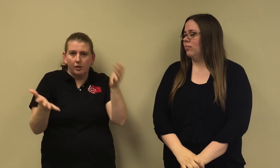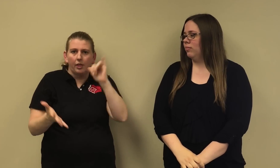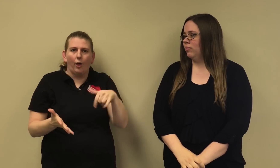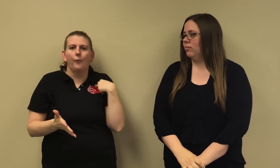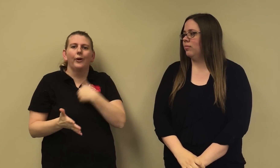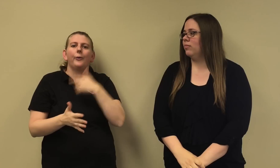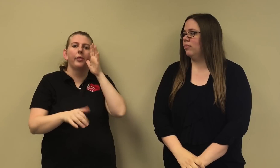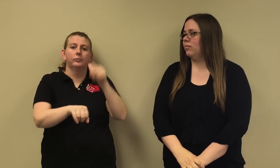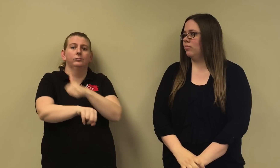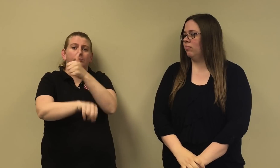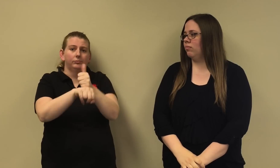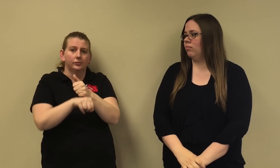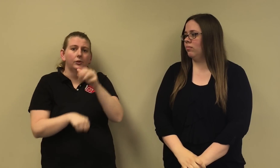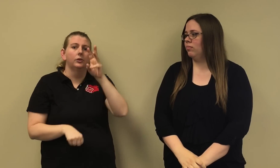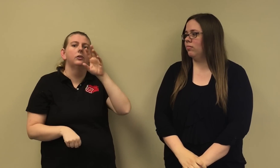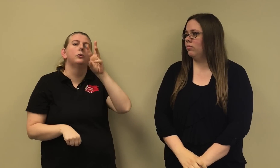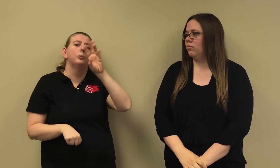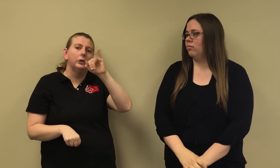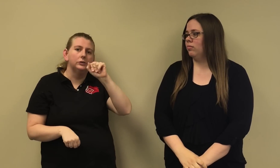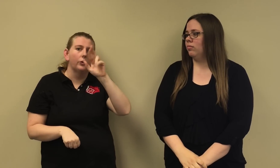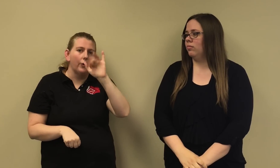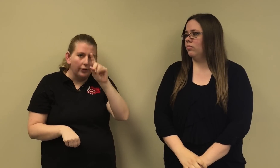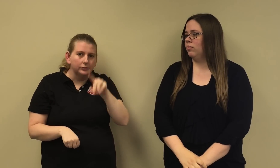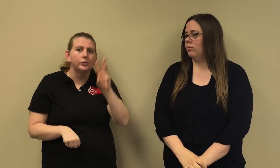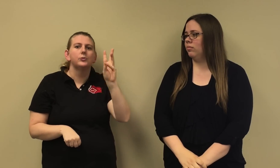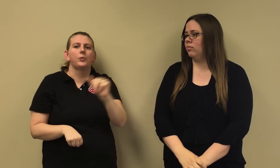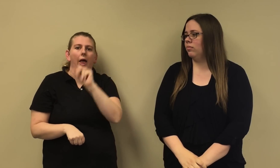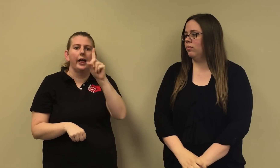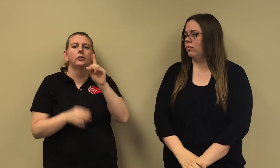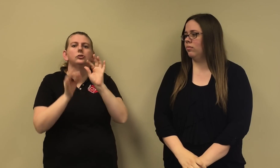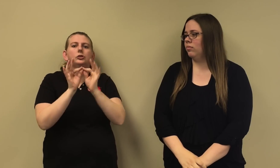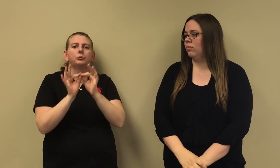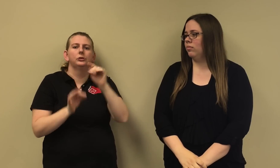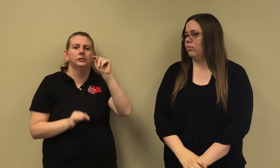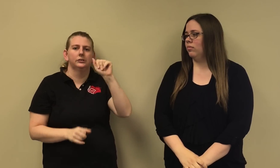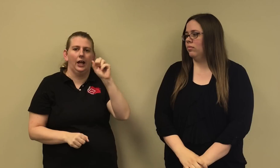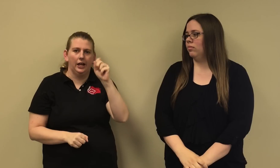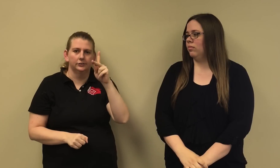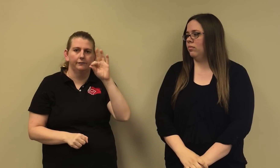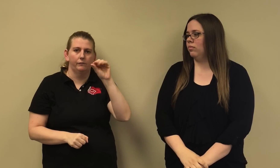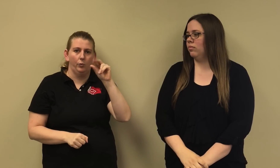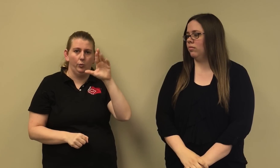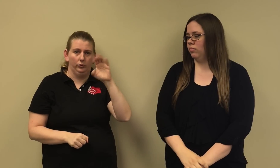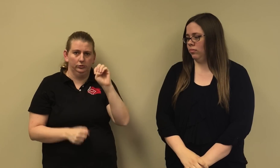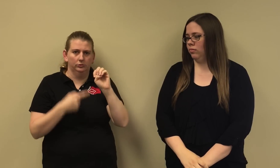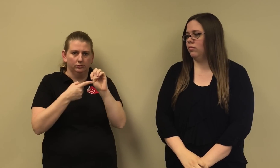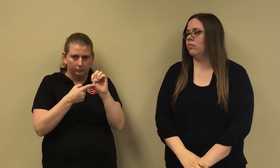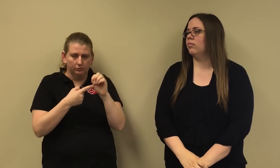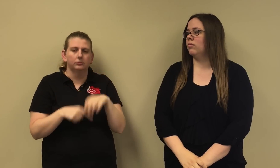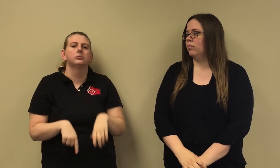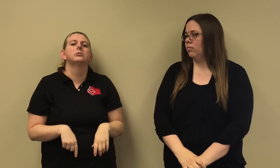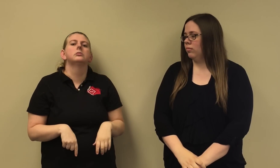We are thrilled to inform you that we have established a joint (WisRID and WAD) Interpreter Licensure Taskforce.